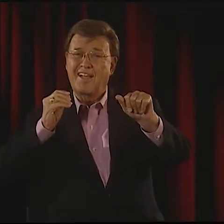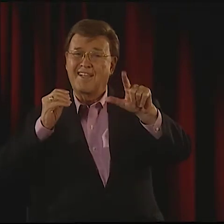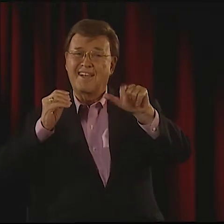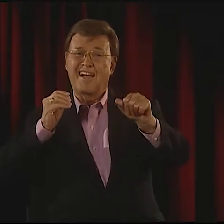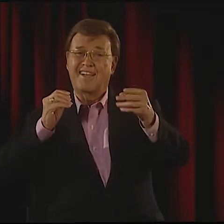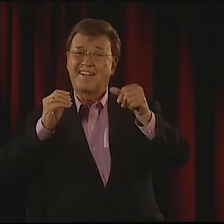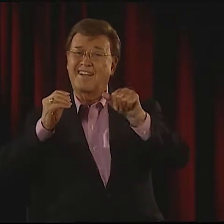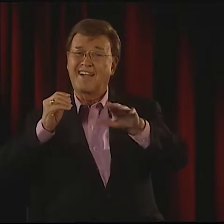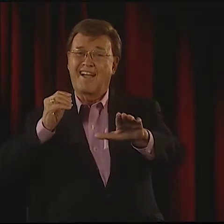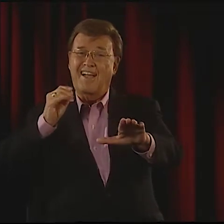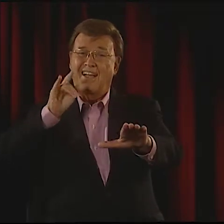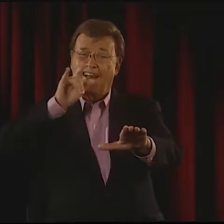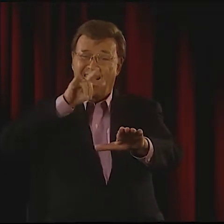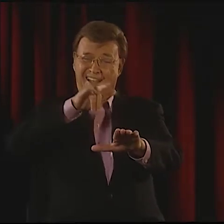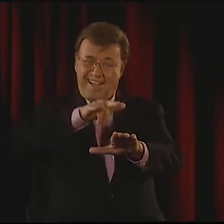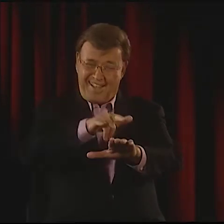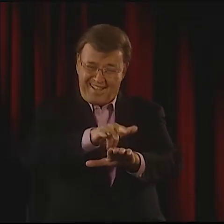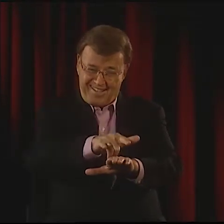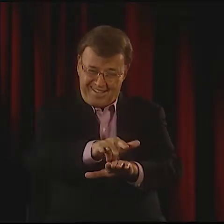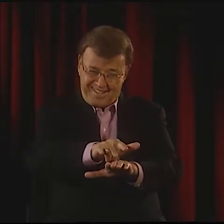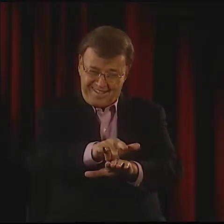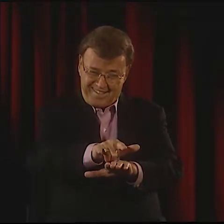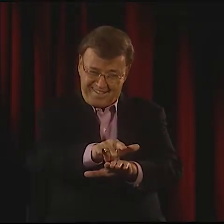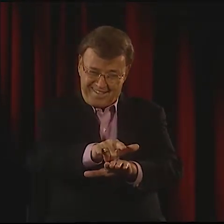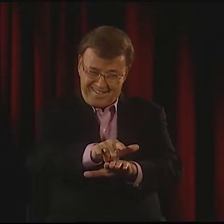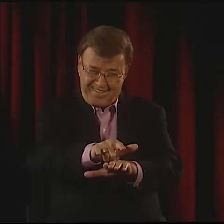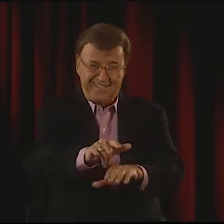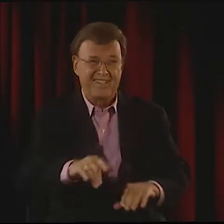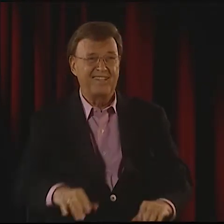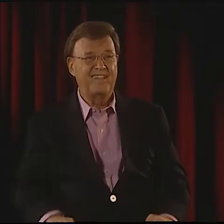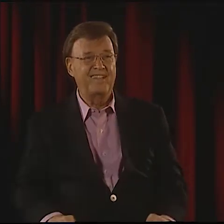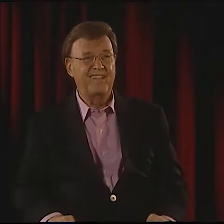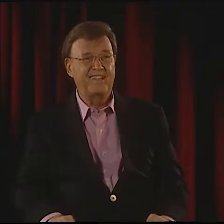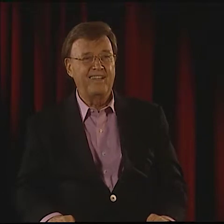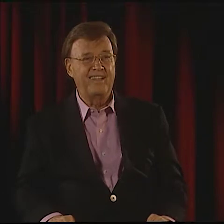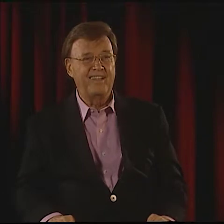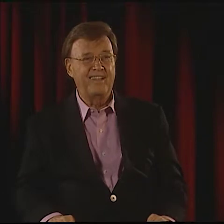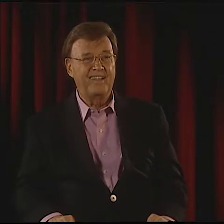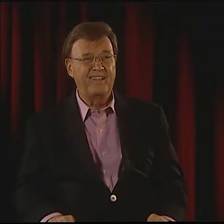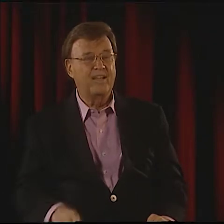AND FLY HOME TO LA-LA LAND.